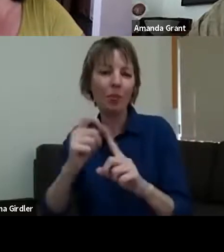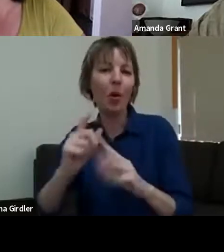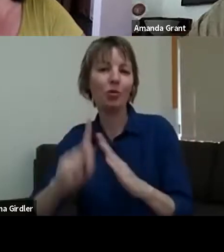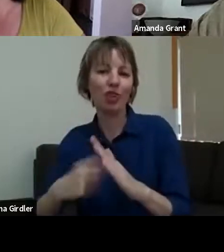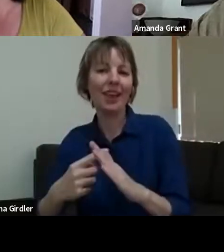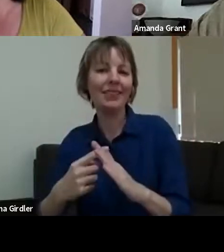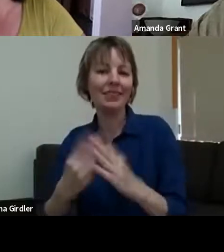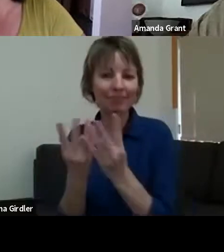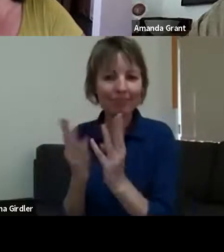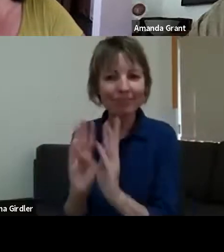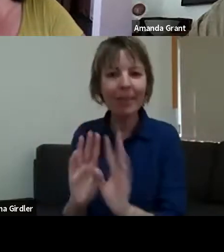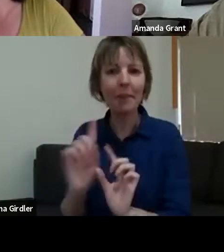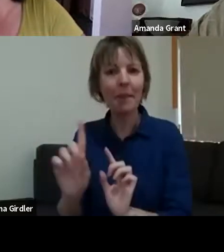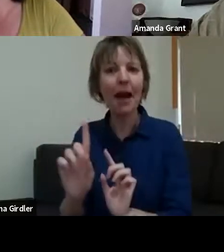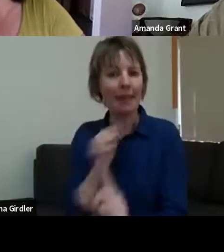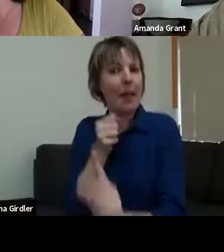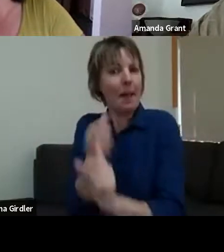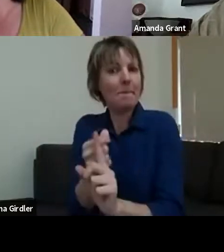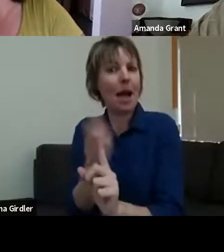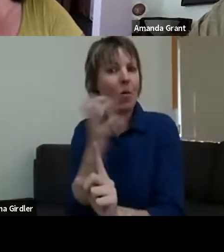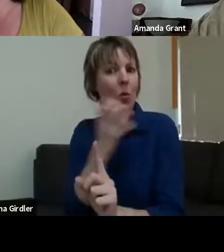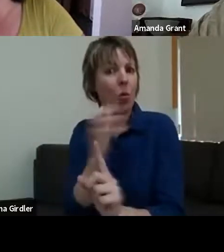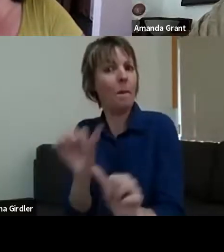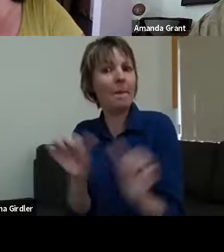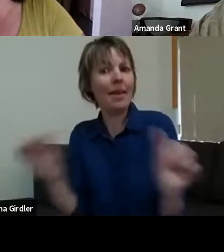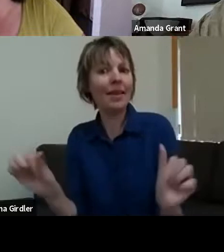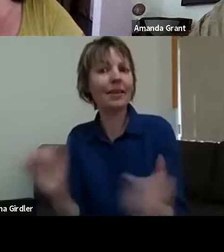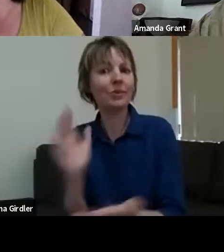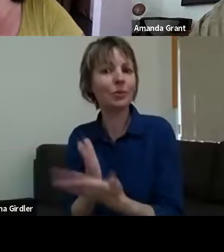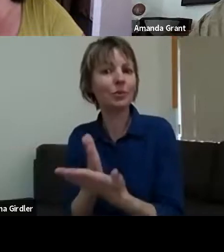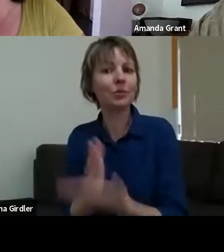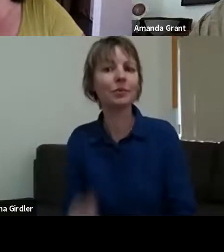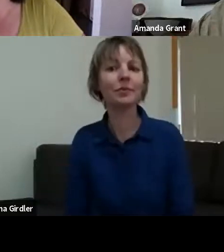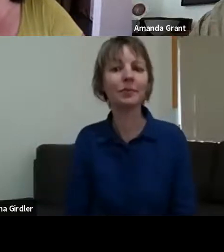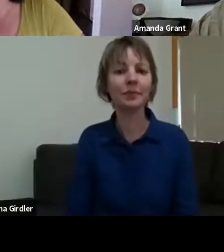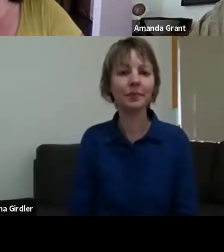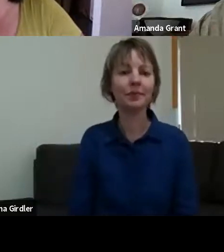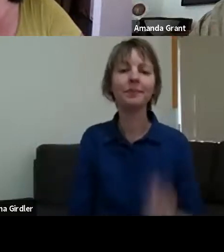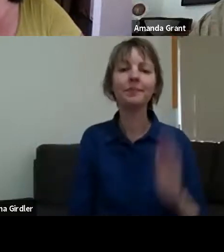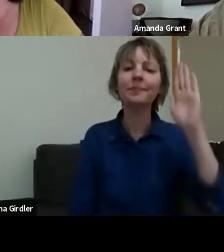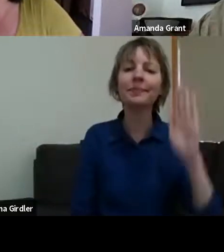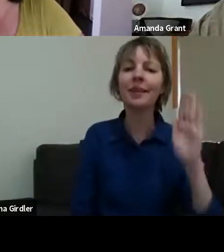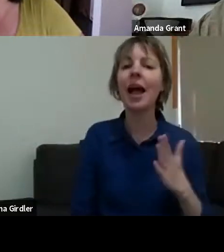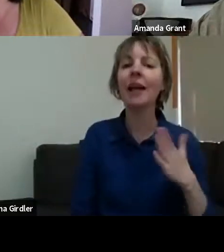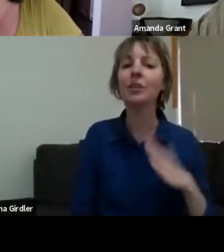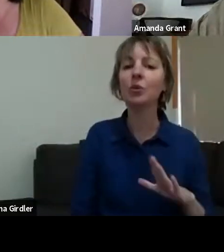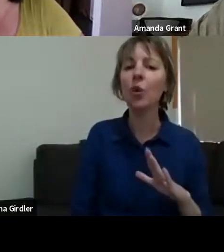I think. >> AMANDA GRANT: Mmm. Yeah. >> MAHONY MAIA KIELY: I just want to pick up on something that Chris said. Look, our experience was over